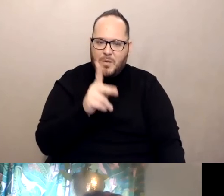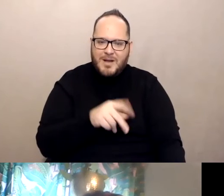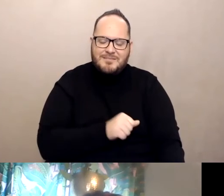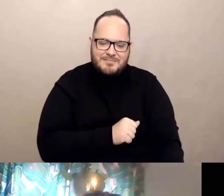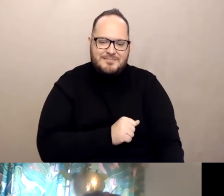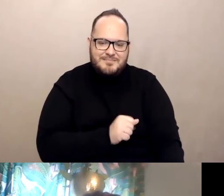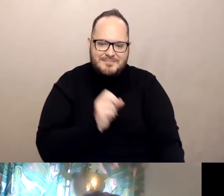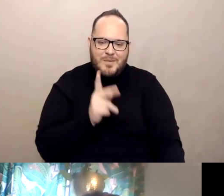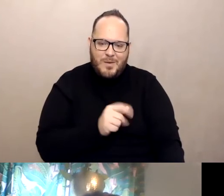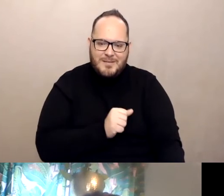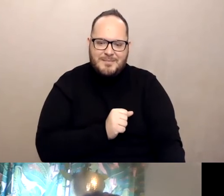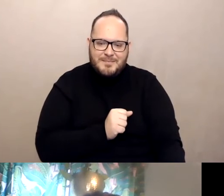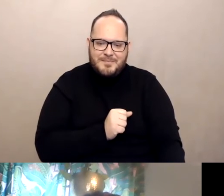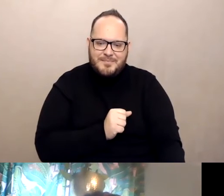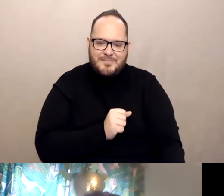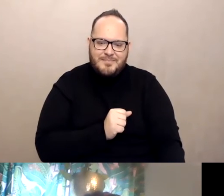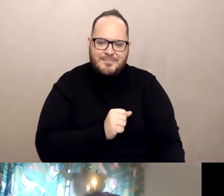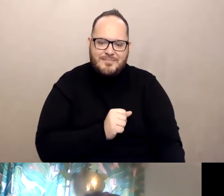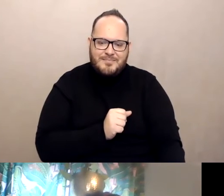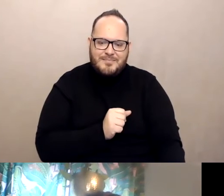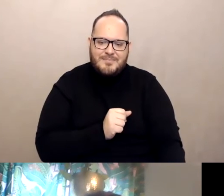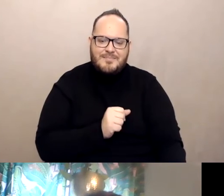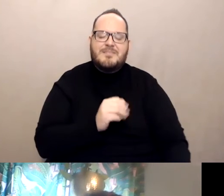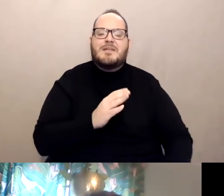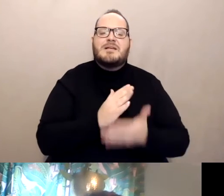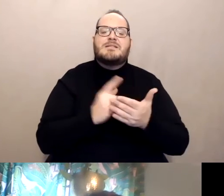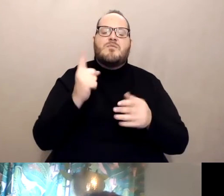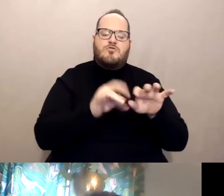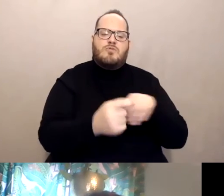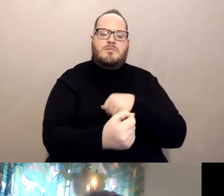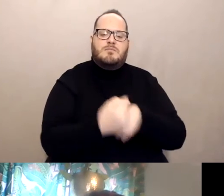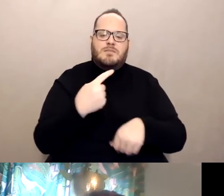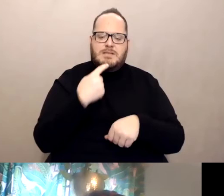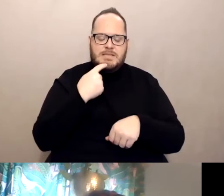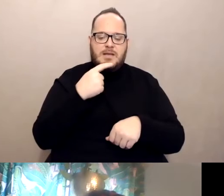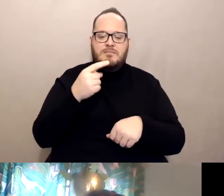Okay. How about this? We had somebody write in that said that they have a son who is autistic